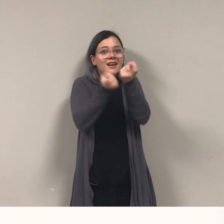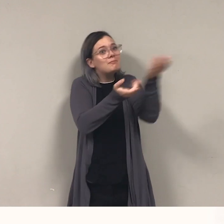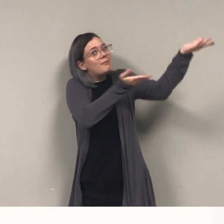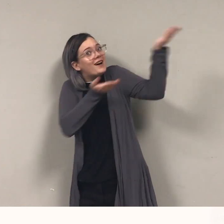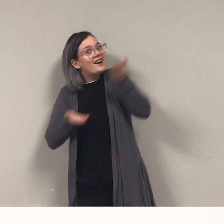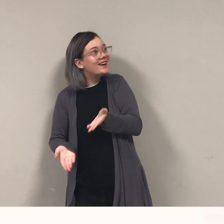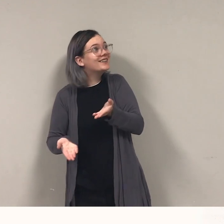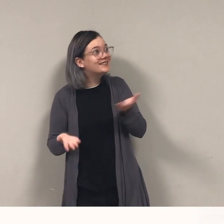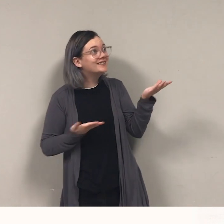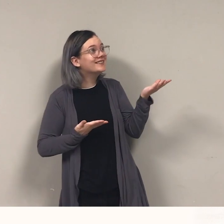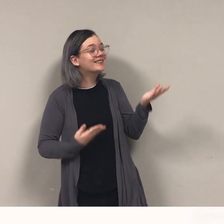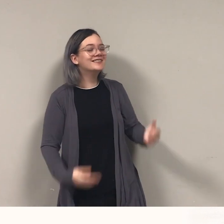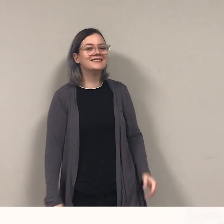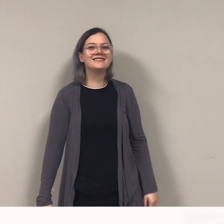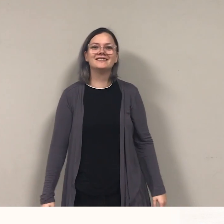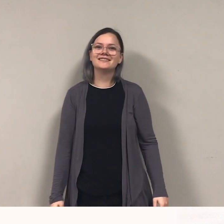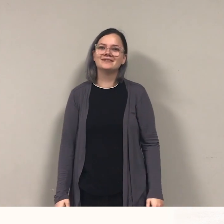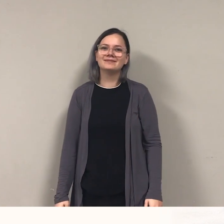But Pirate's skate is way too tight.